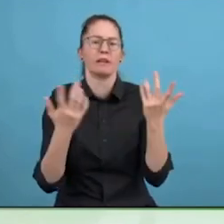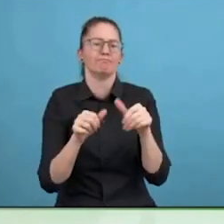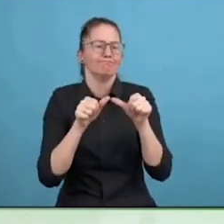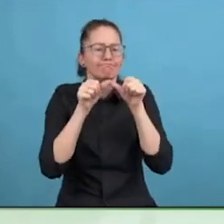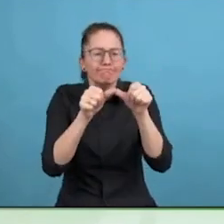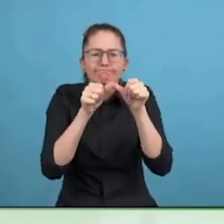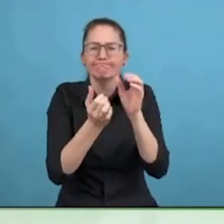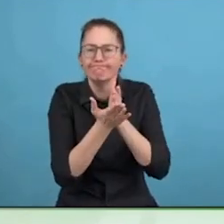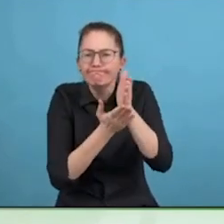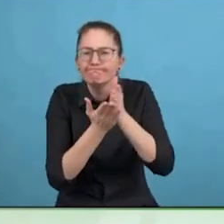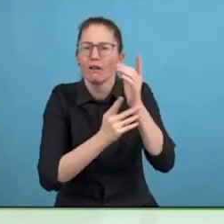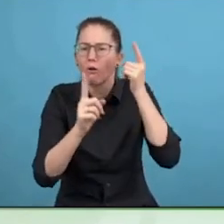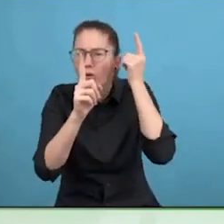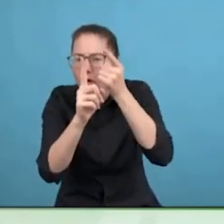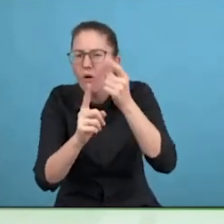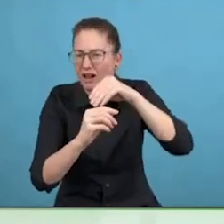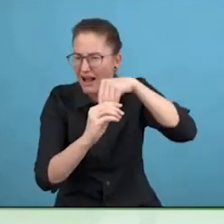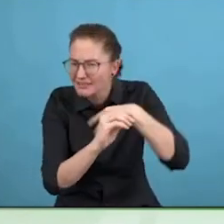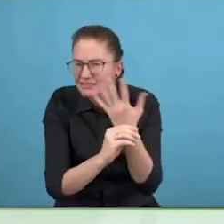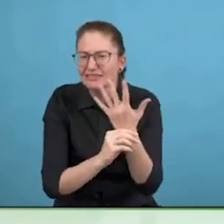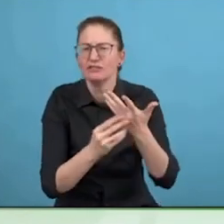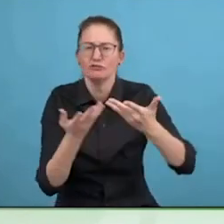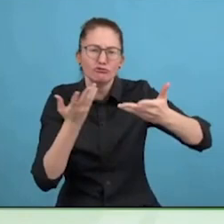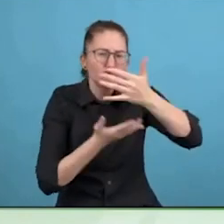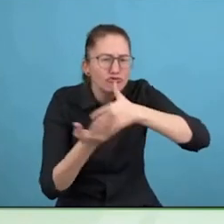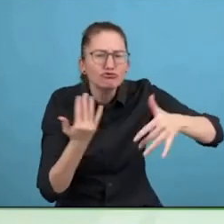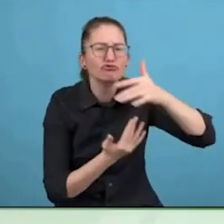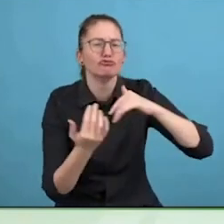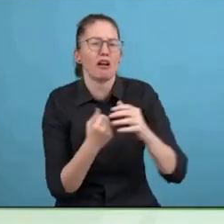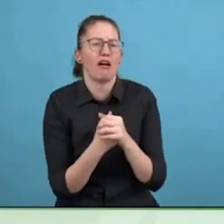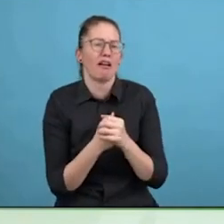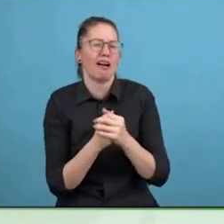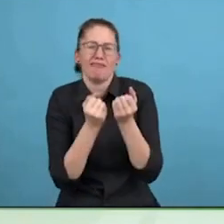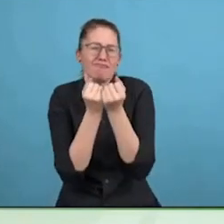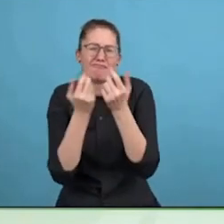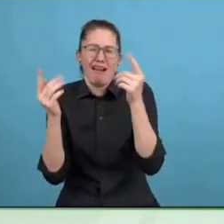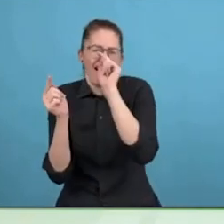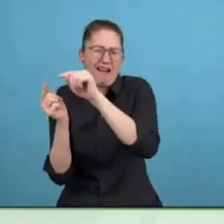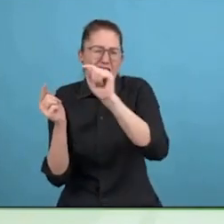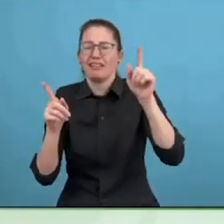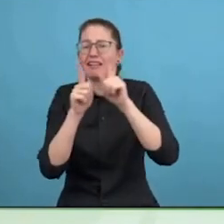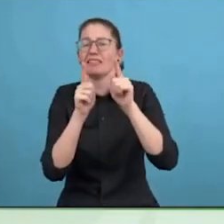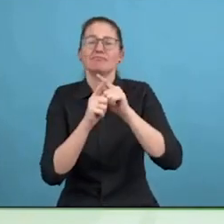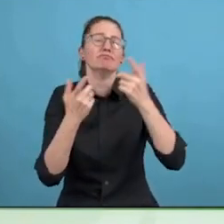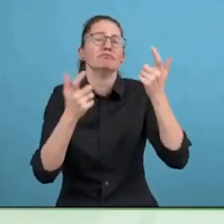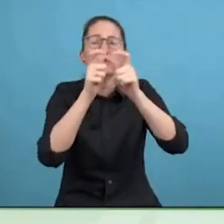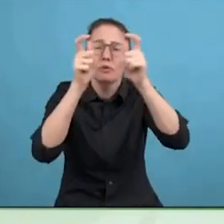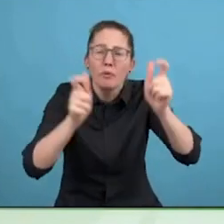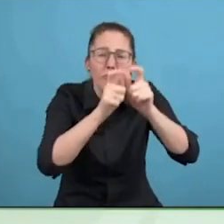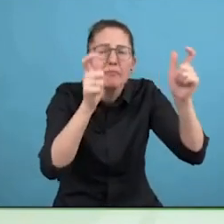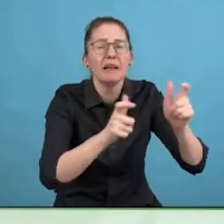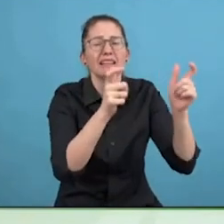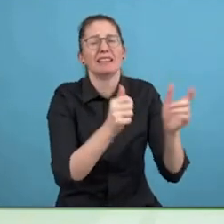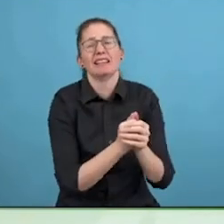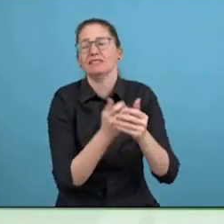what is happening in the social economy. And so getting to the next thing and while I was thinking of this